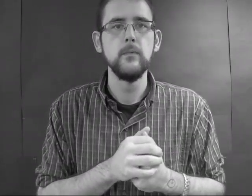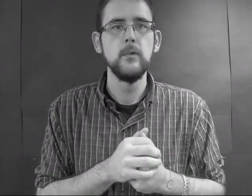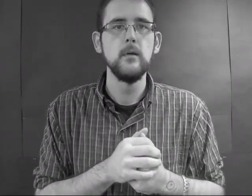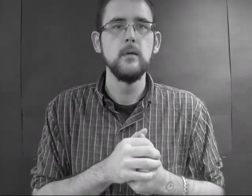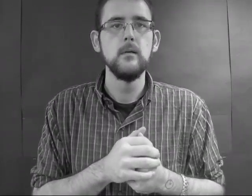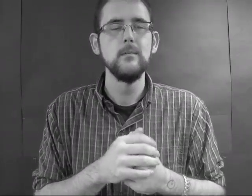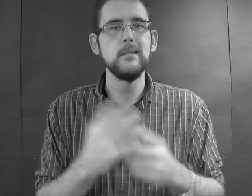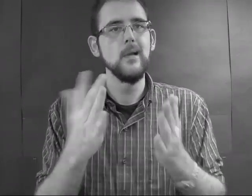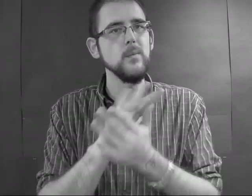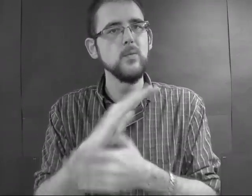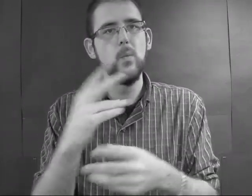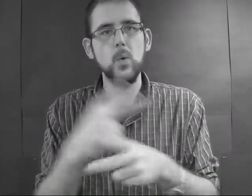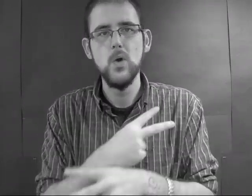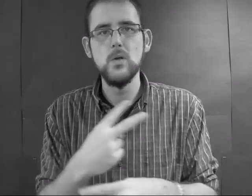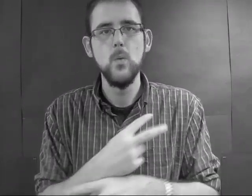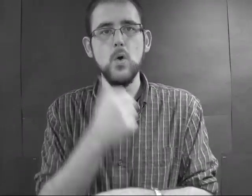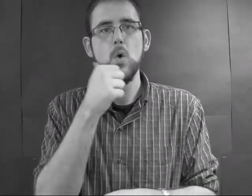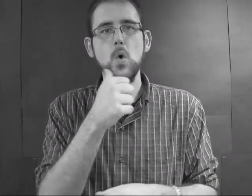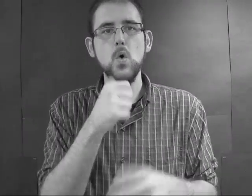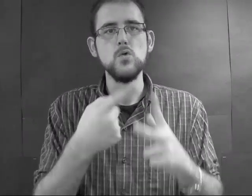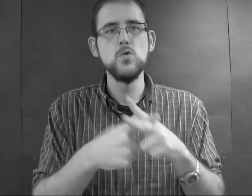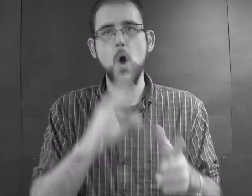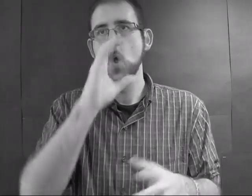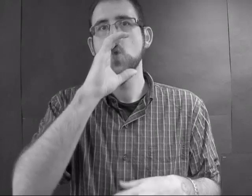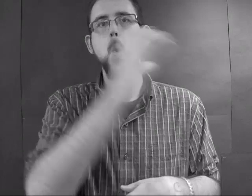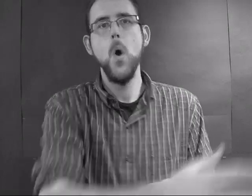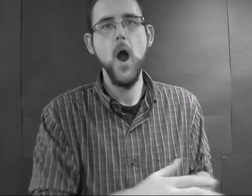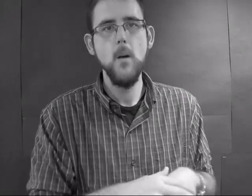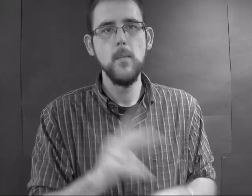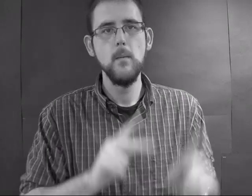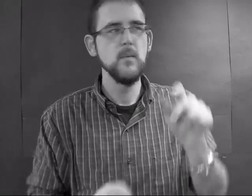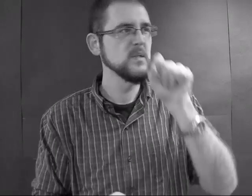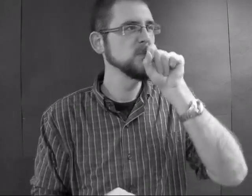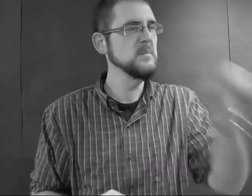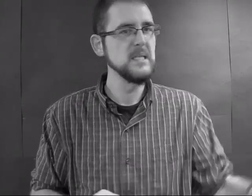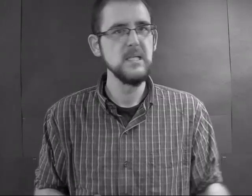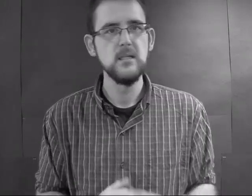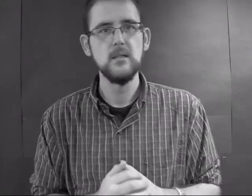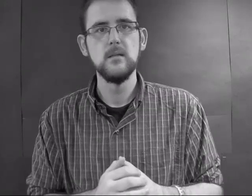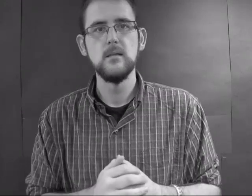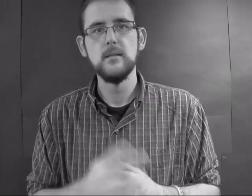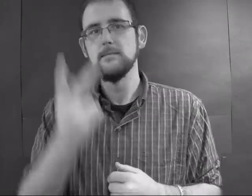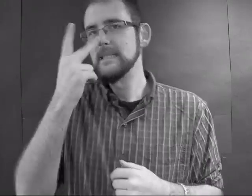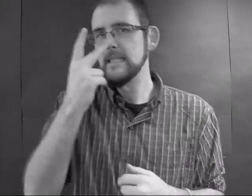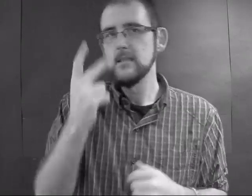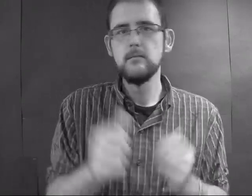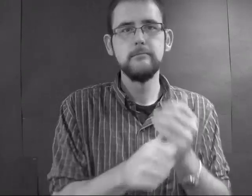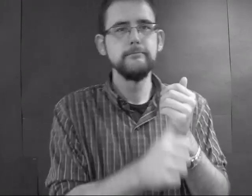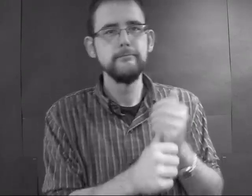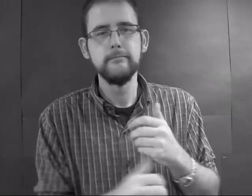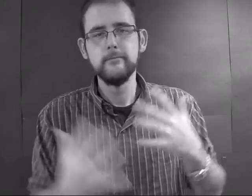Regan gets worse and worse, vomiting, spitting, urinating and defecating